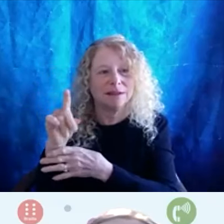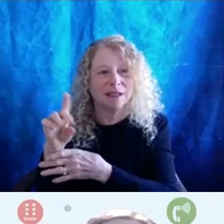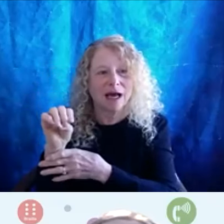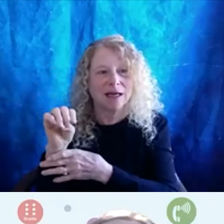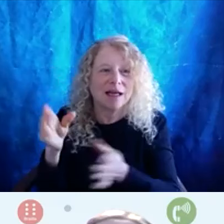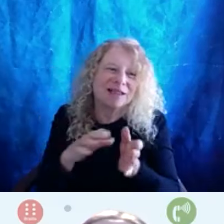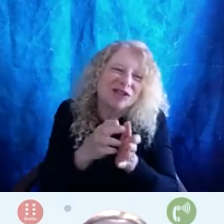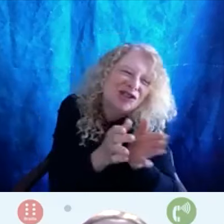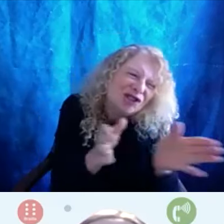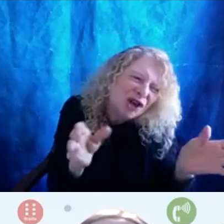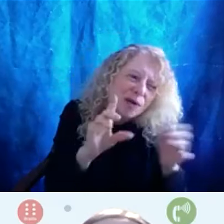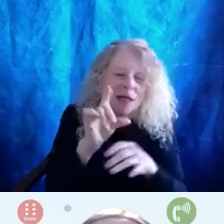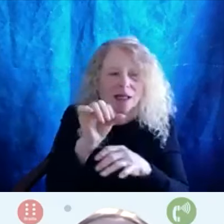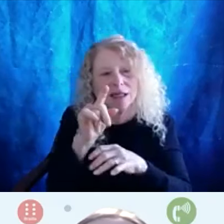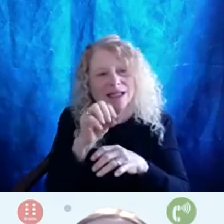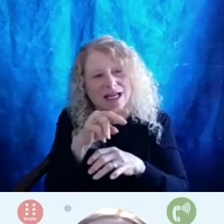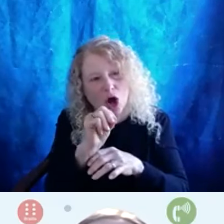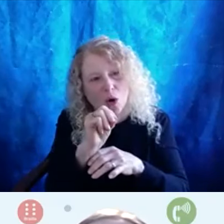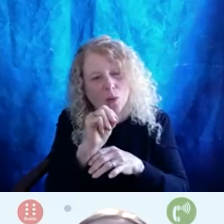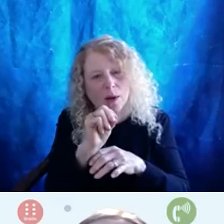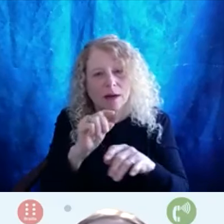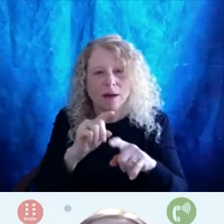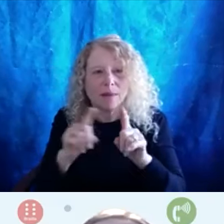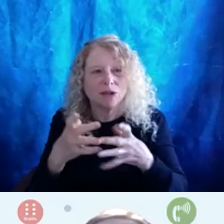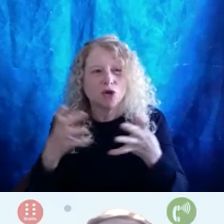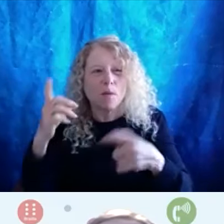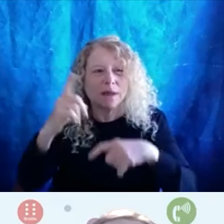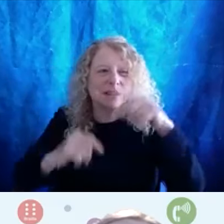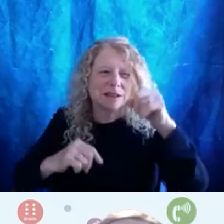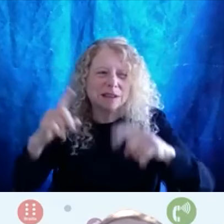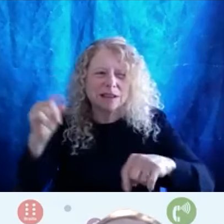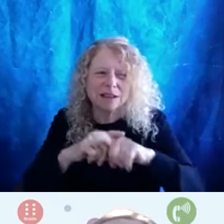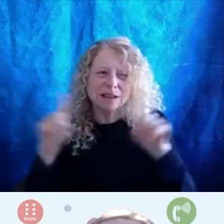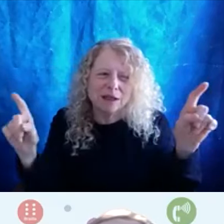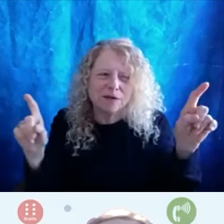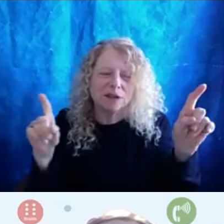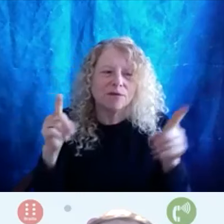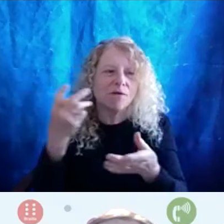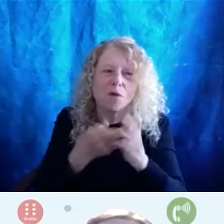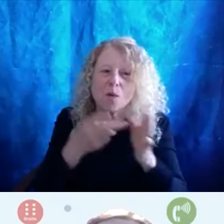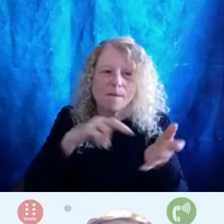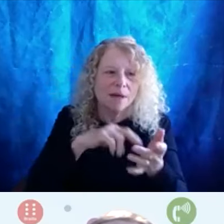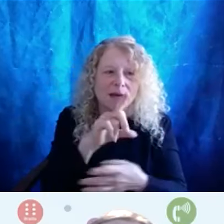But there's so much differentiation within what we consider Latino or Hispanic in this country. So many different.